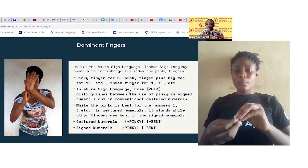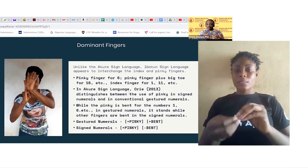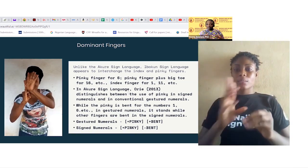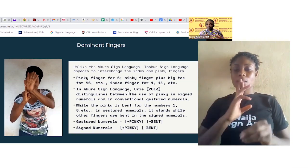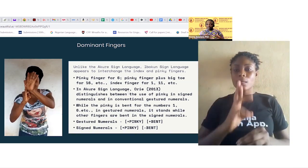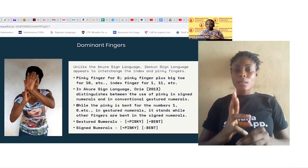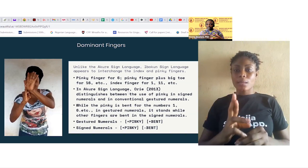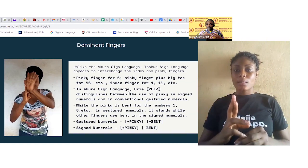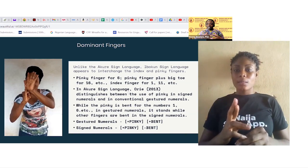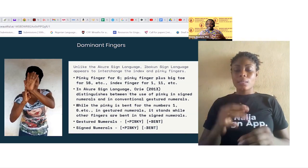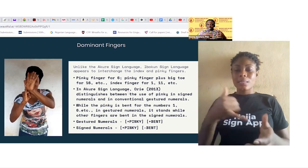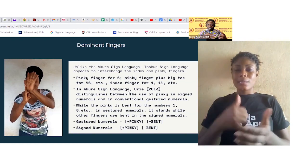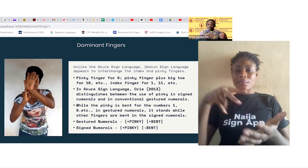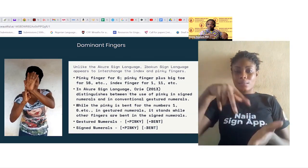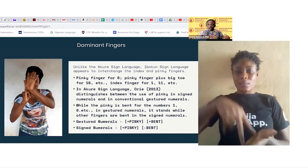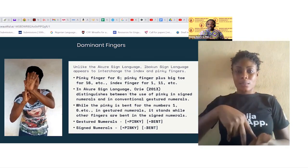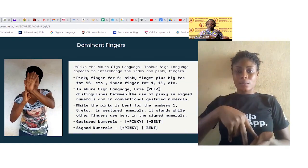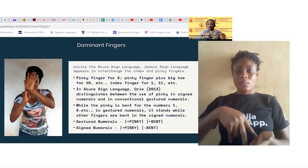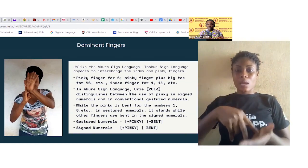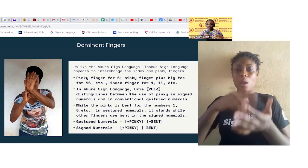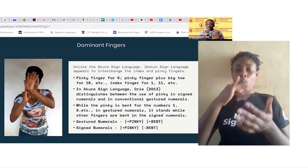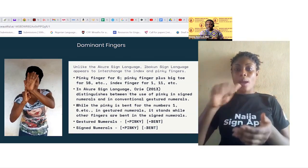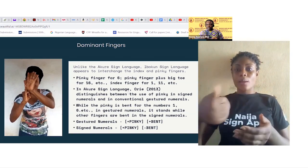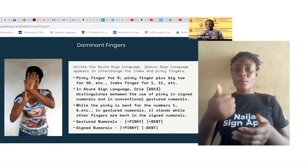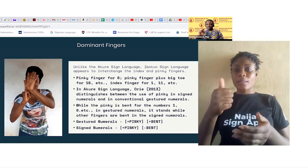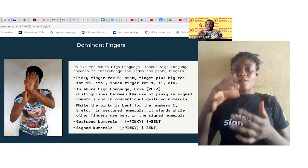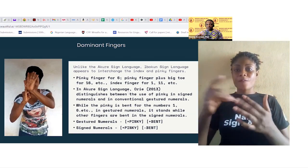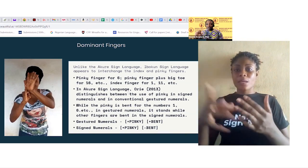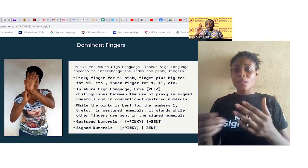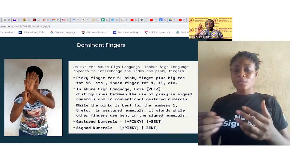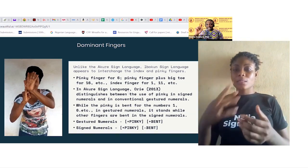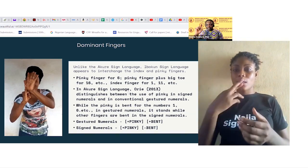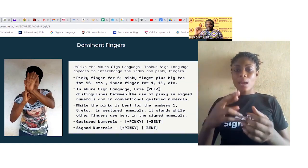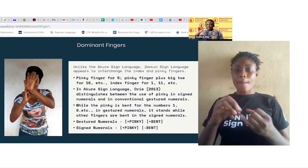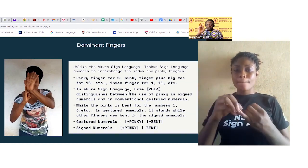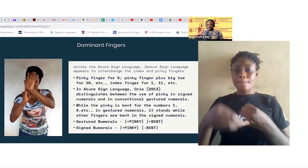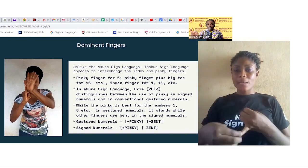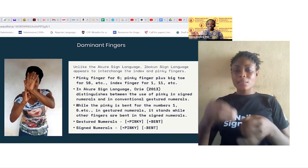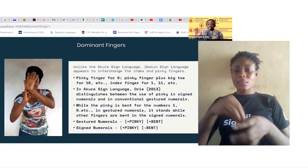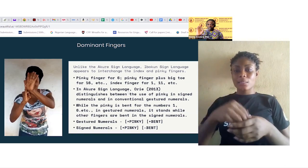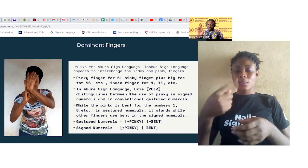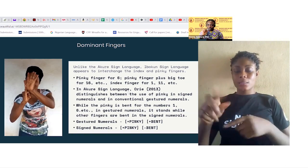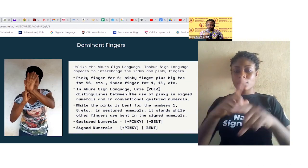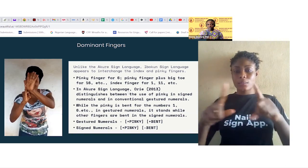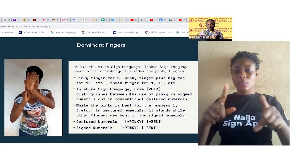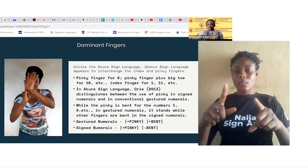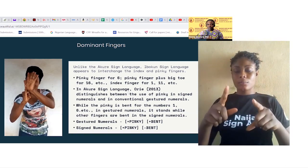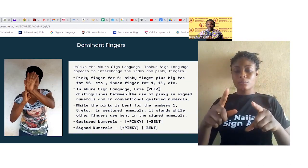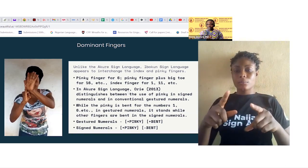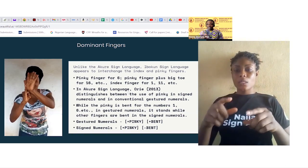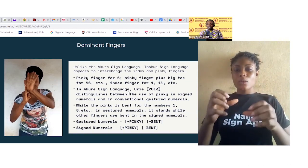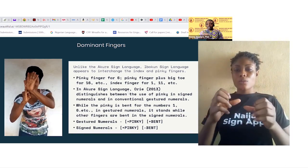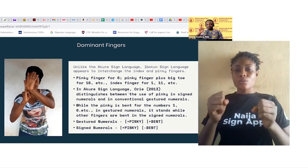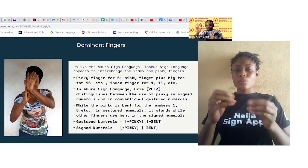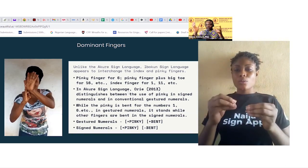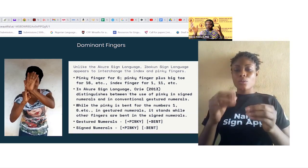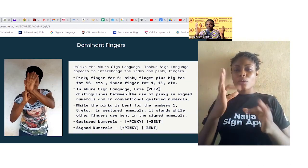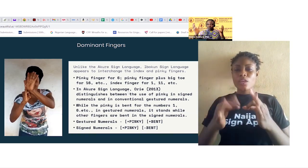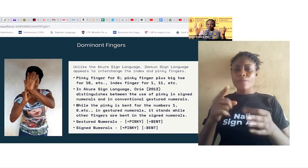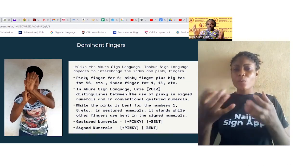um it stands while other fingers are bent in the signed numerals, that is if you want to